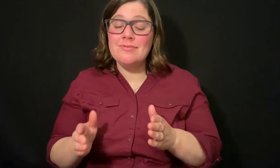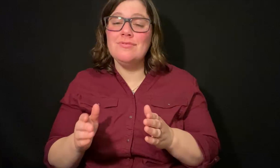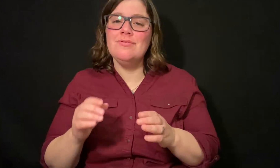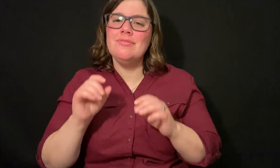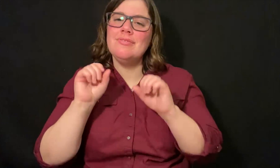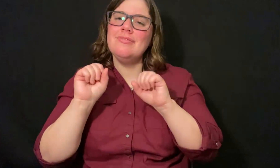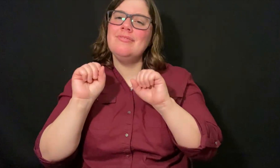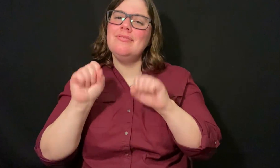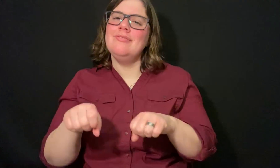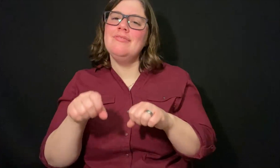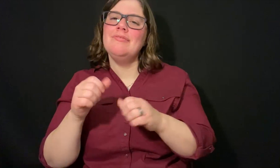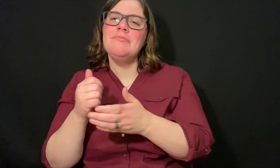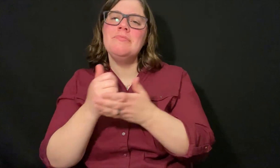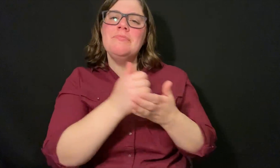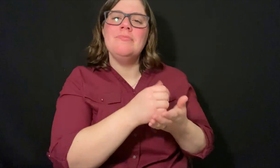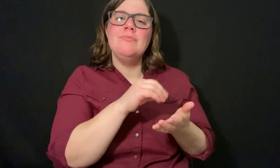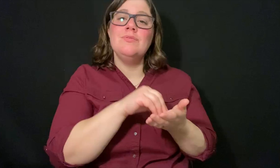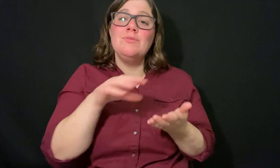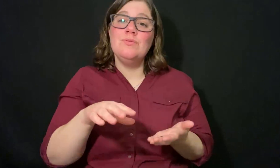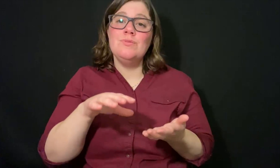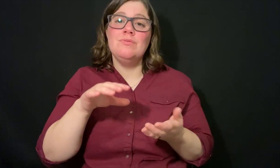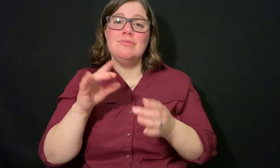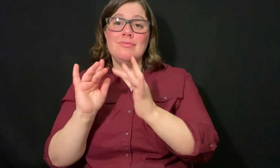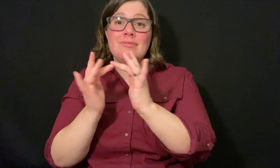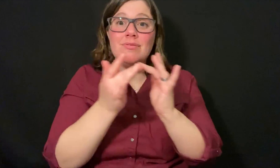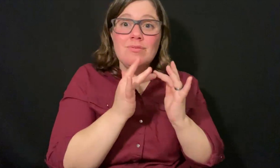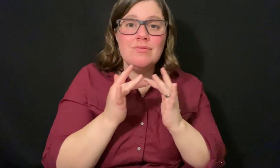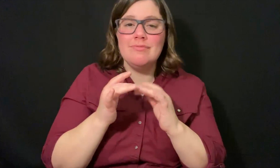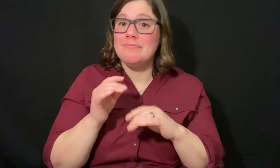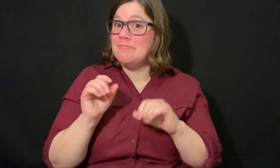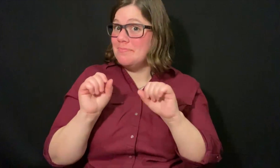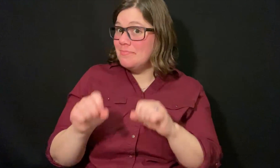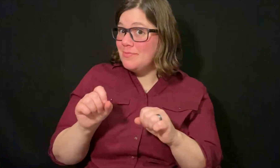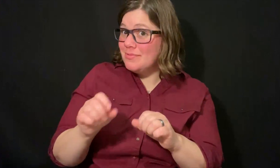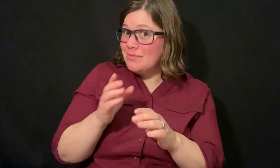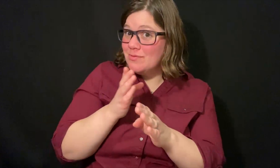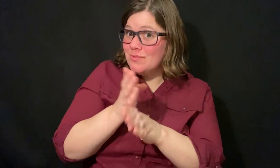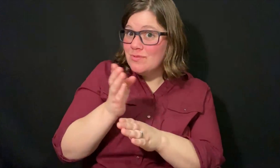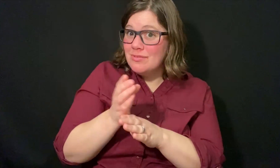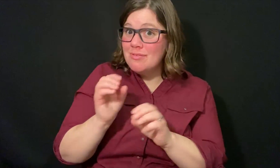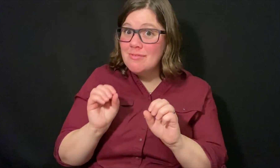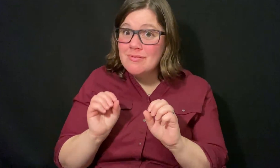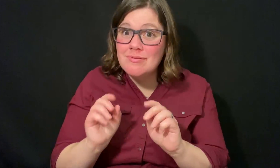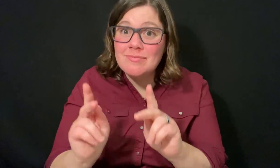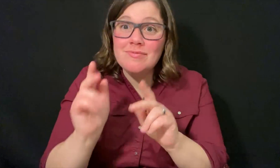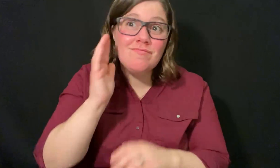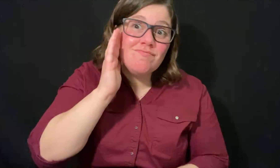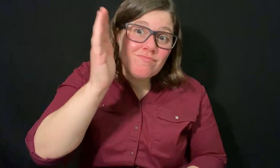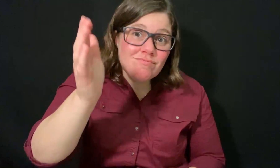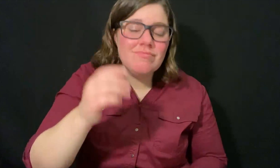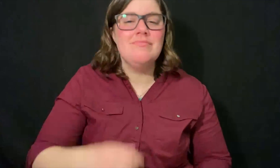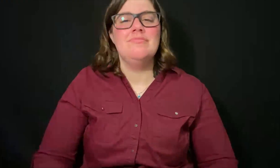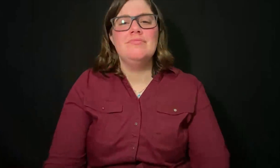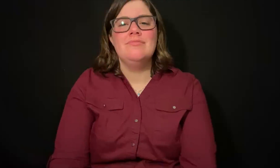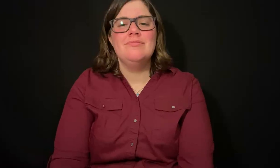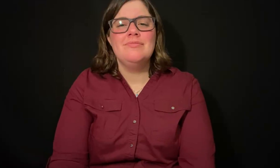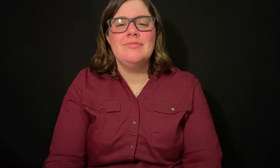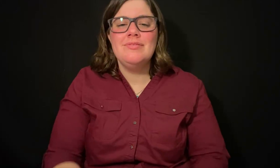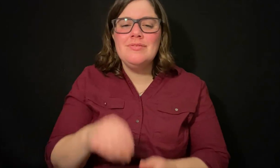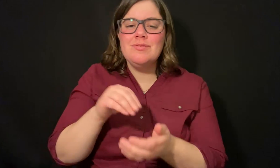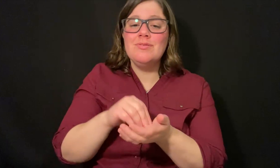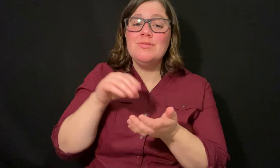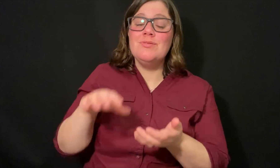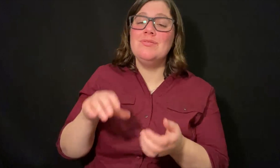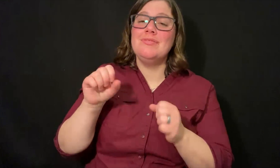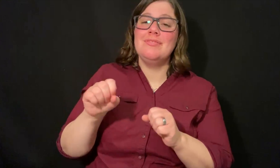The guest speaker can help students with networking, potential career opportunities.